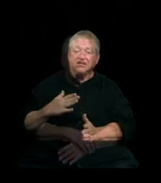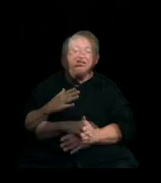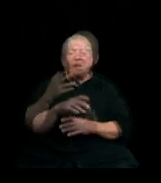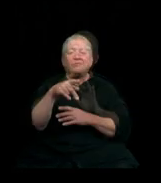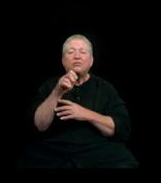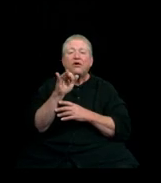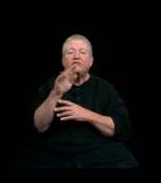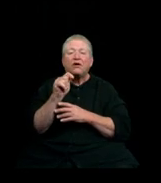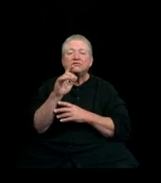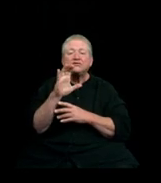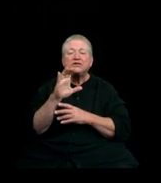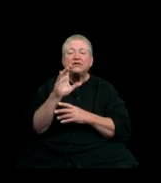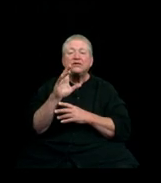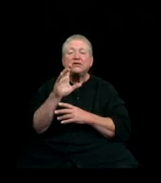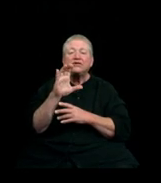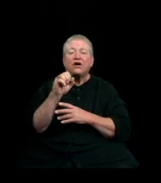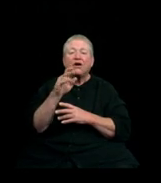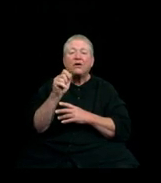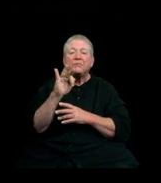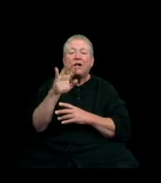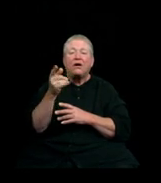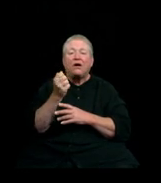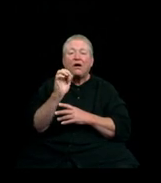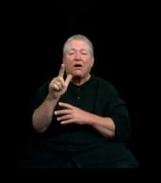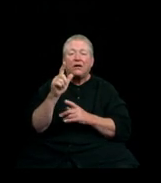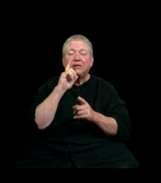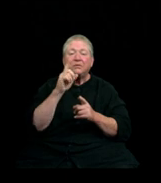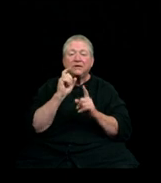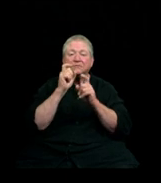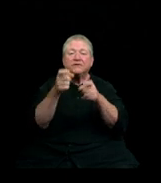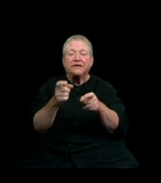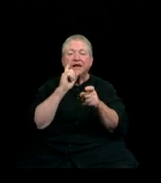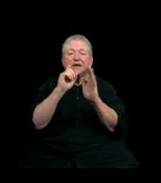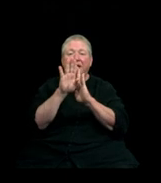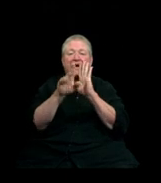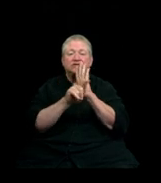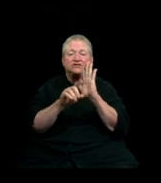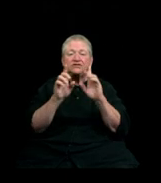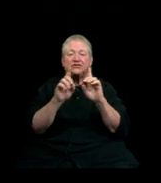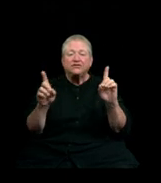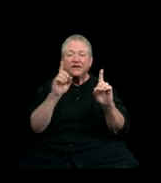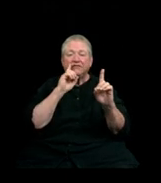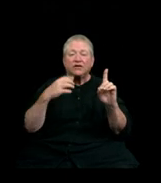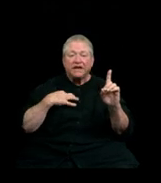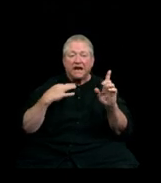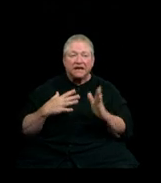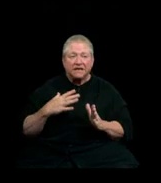the bachelor's degrees upon the eligible candidates. President Randhawa, it is my pleasure to present these candidates